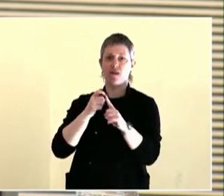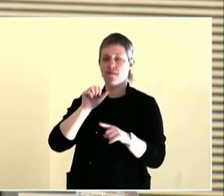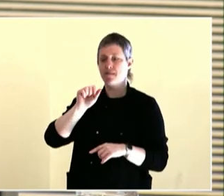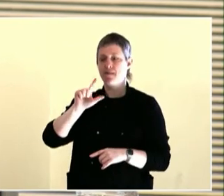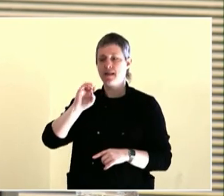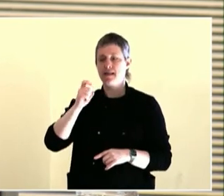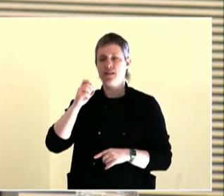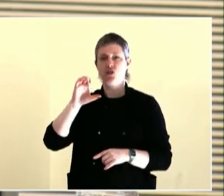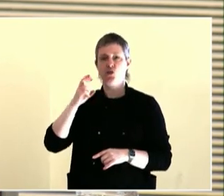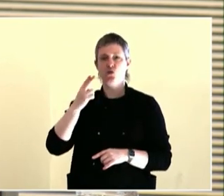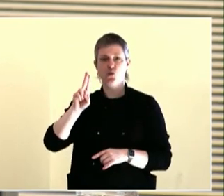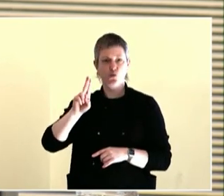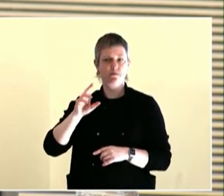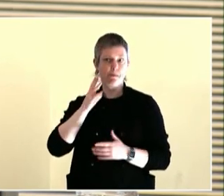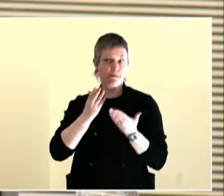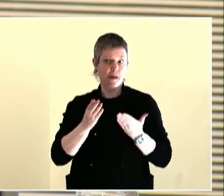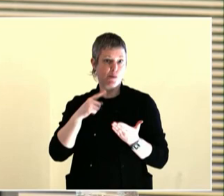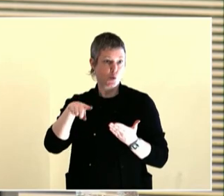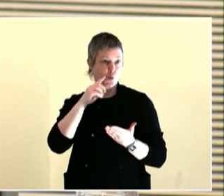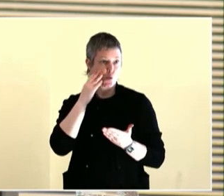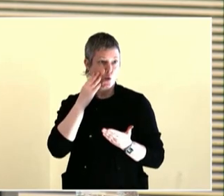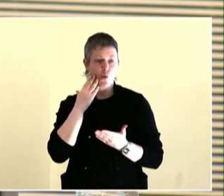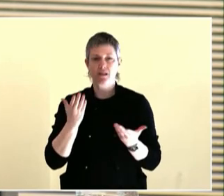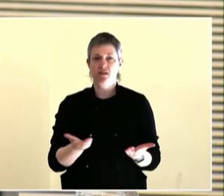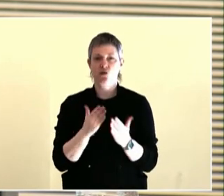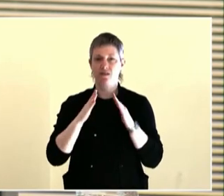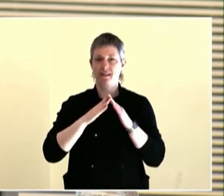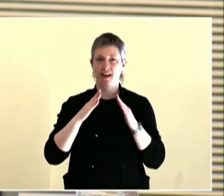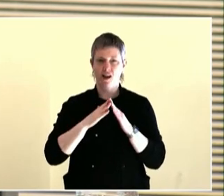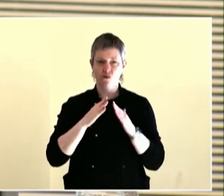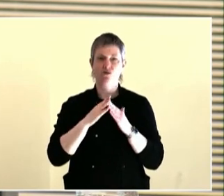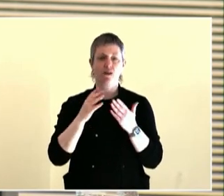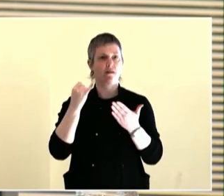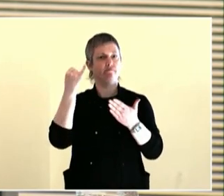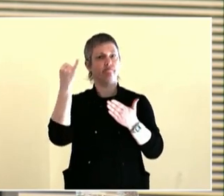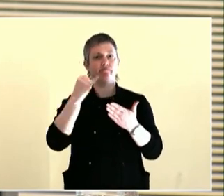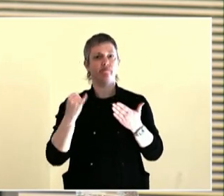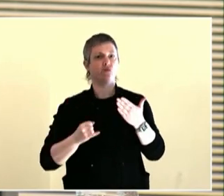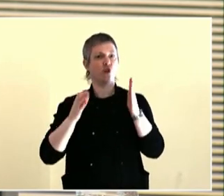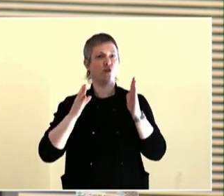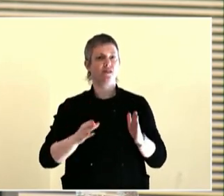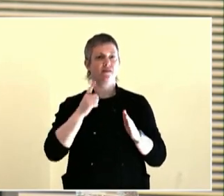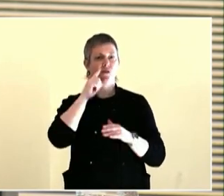We went to Prosper Portland, and